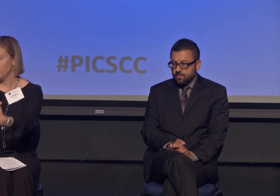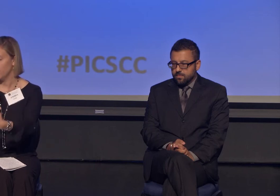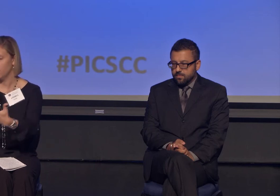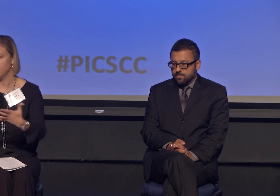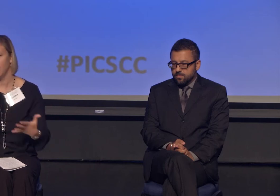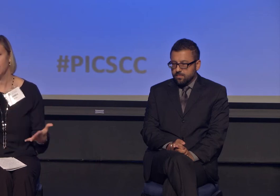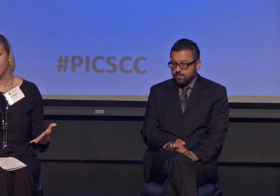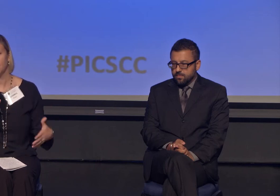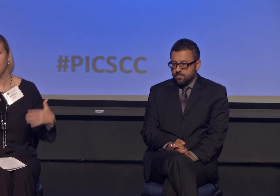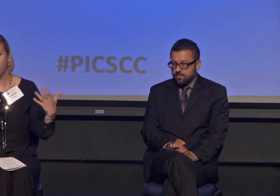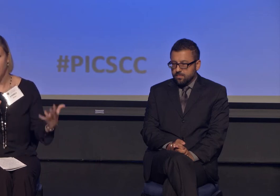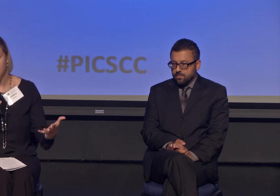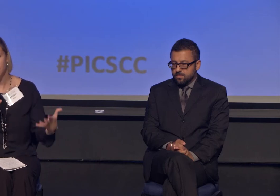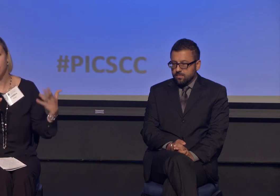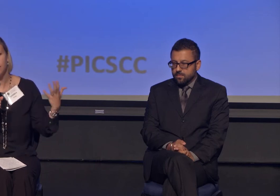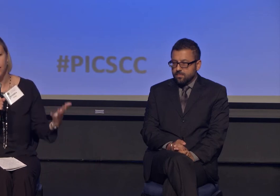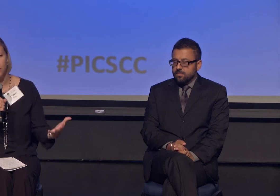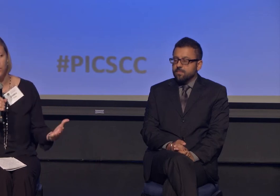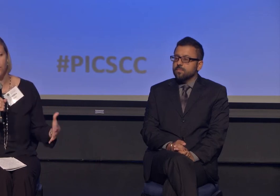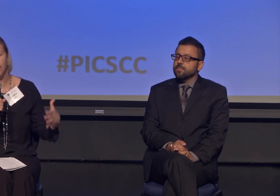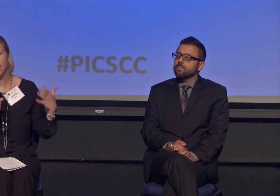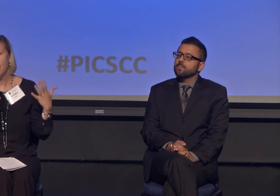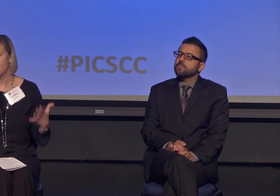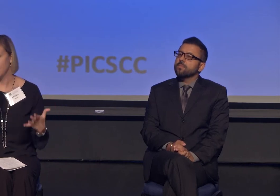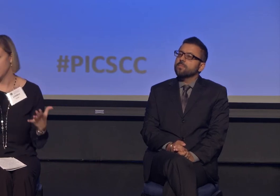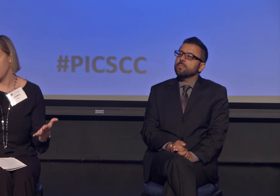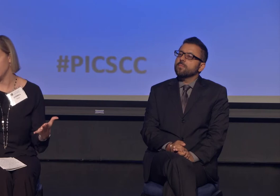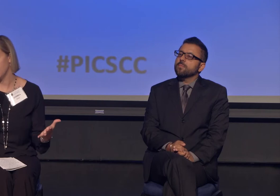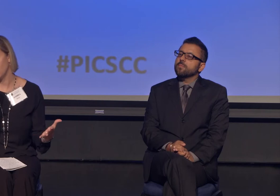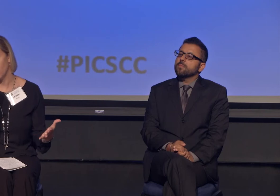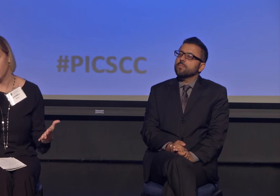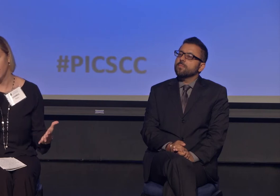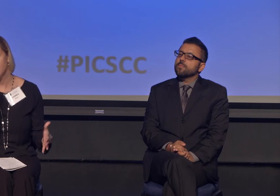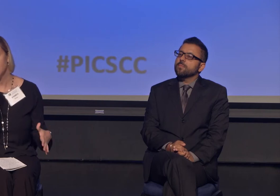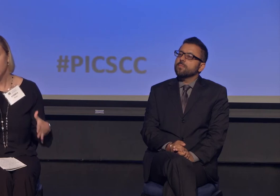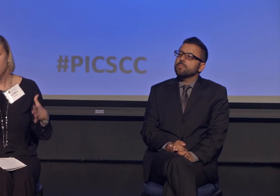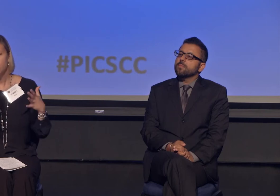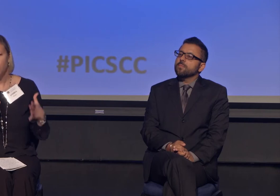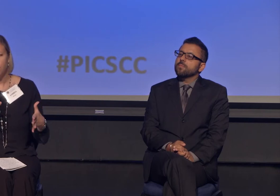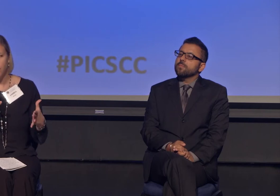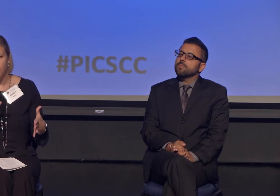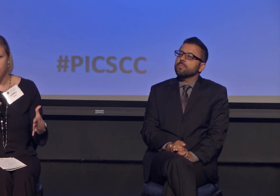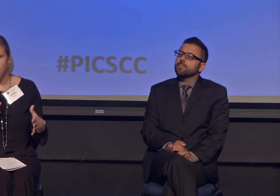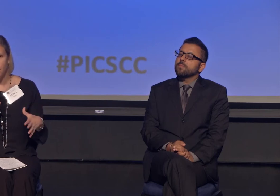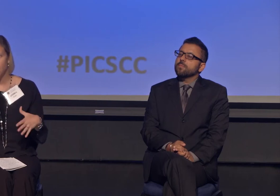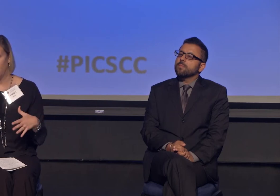We heard from Dalia that racism, Islamophobia affects every single one of us. We tried to do that in one of our programs